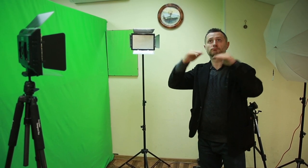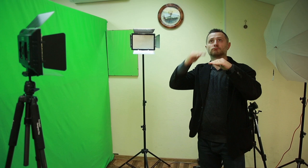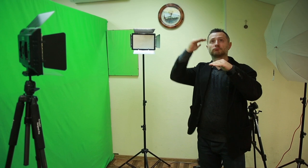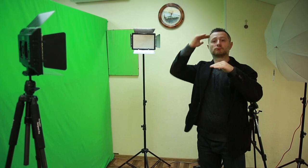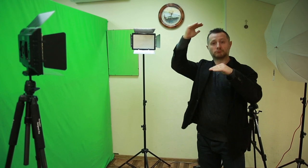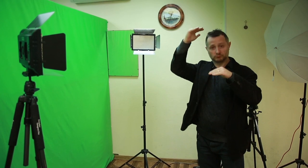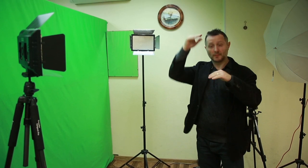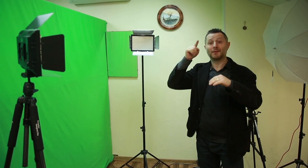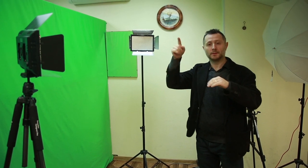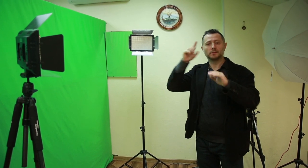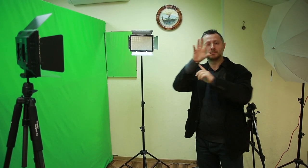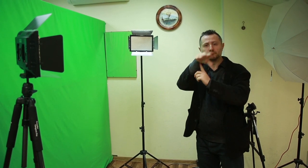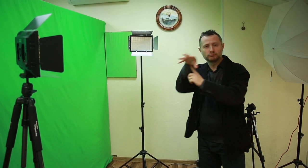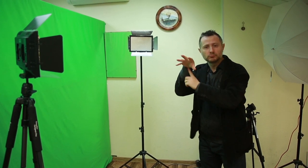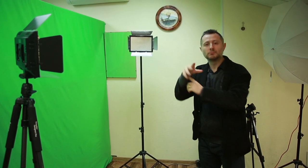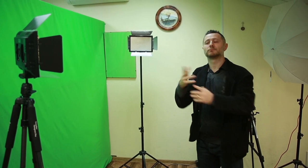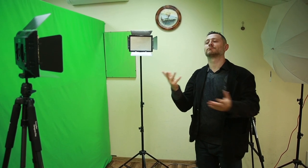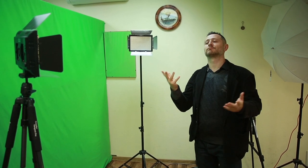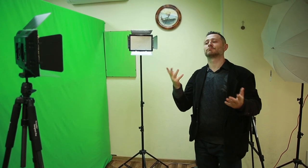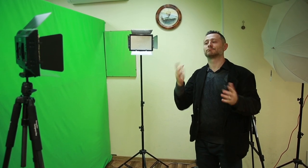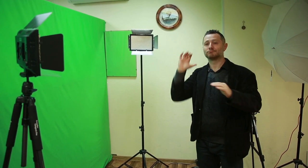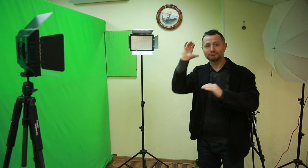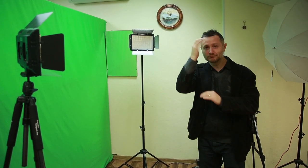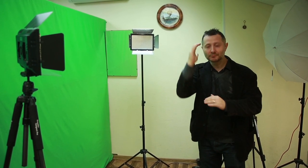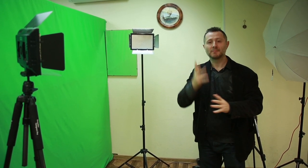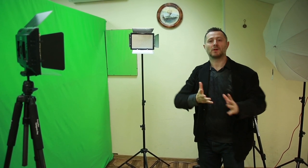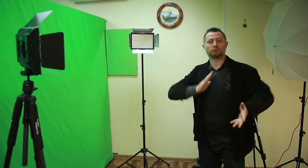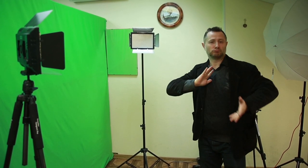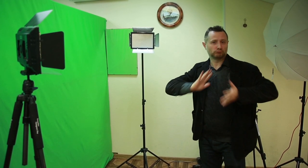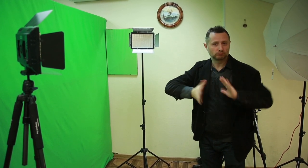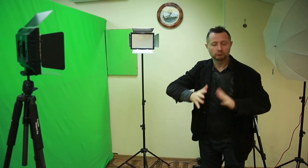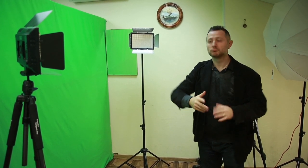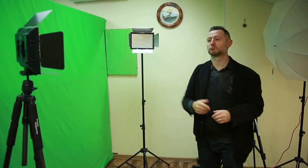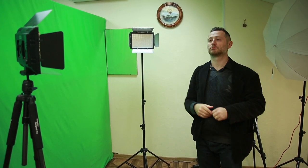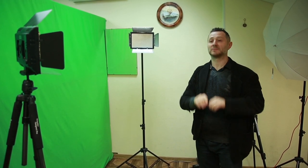media on the top floor. Stories about events